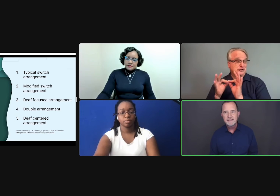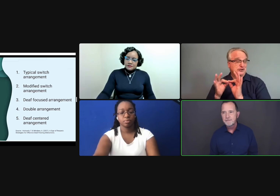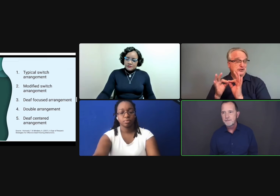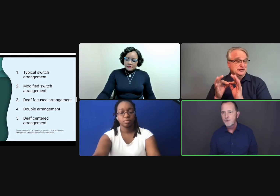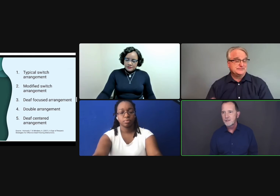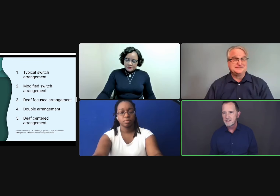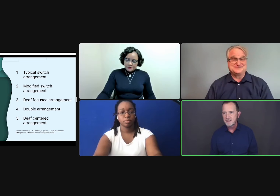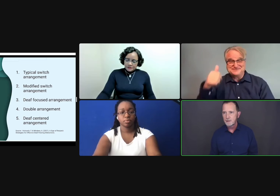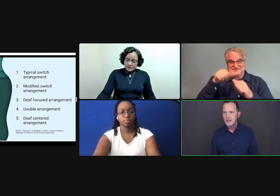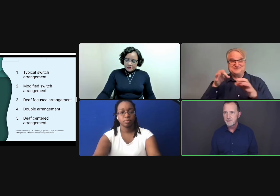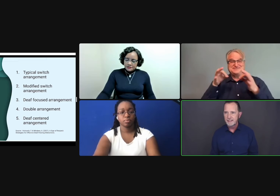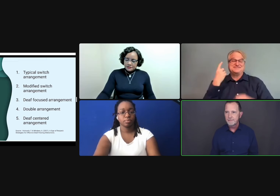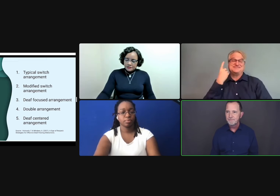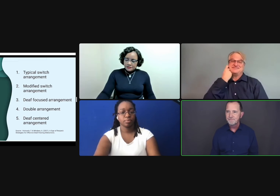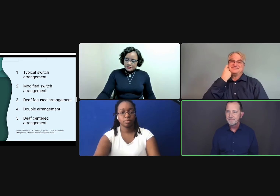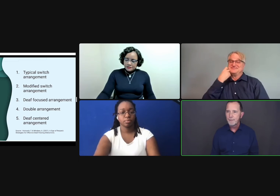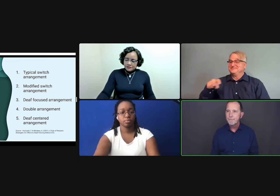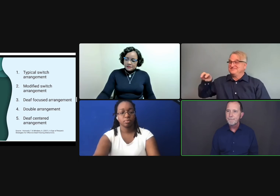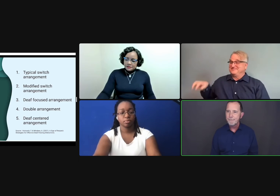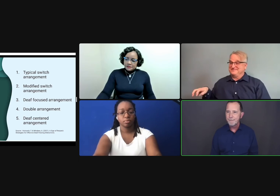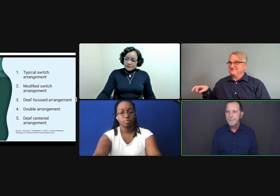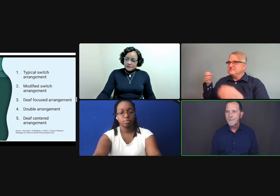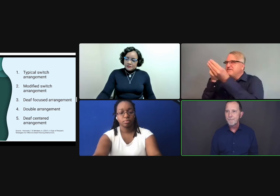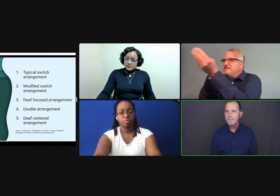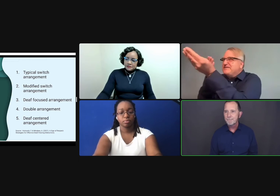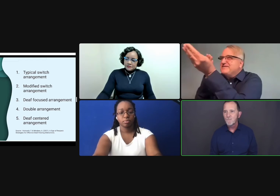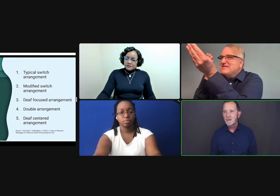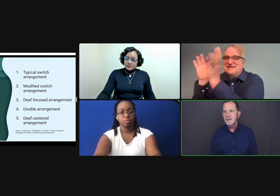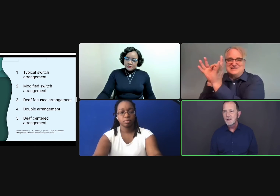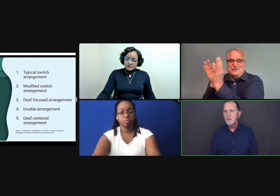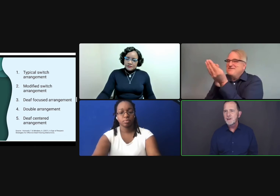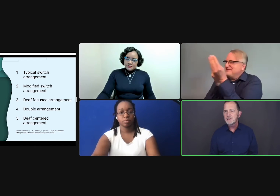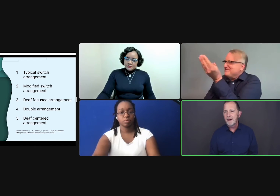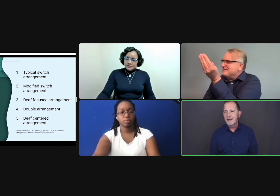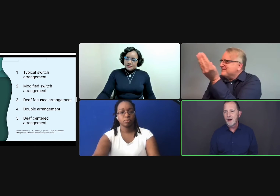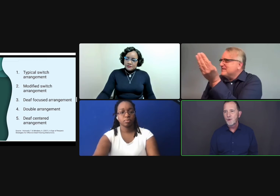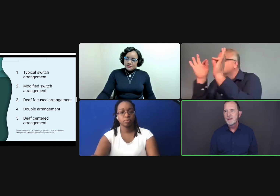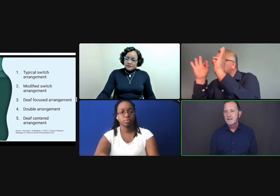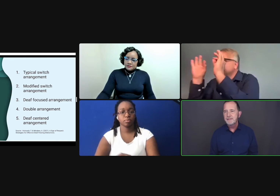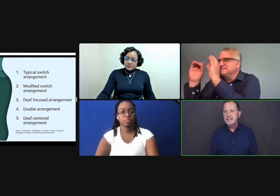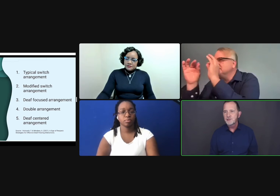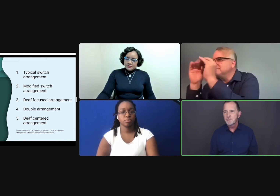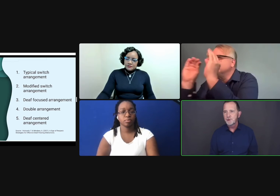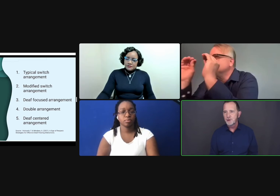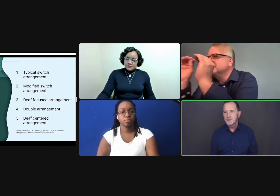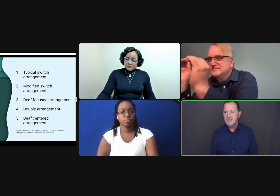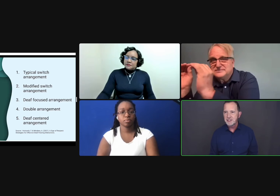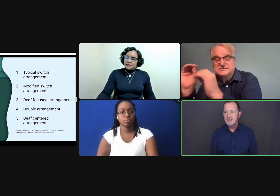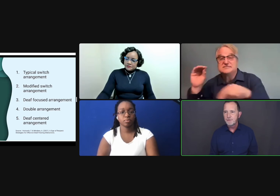a deaf-focused arrangement. We talked about how the feed interpreter traditionally